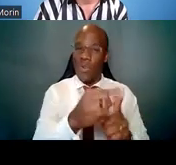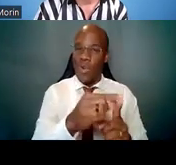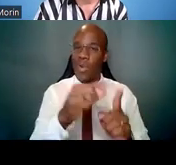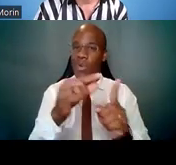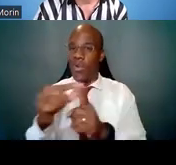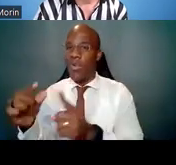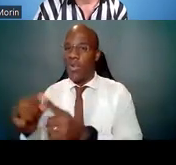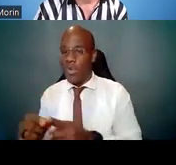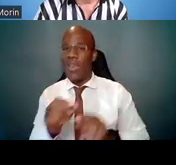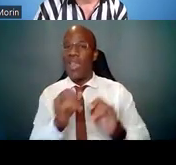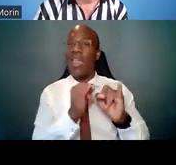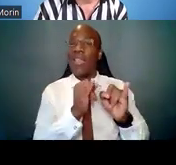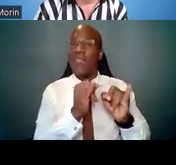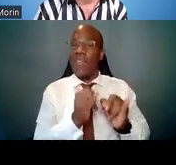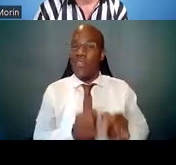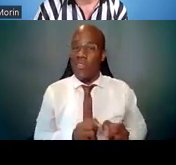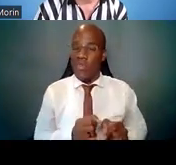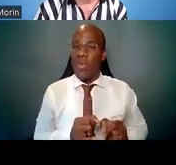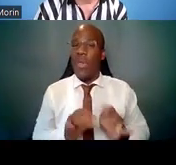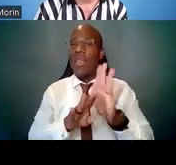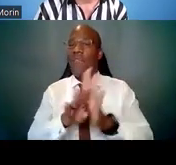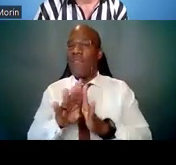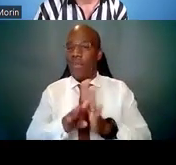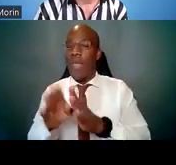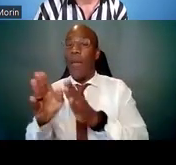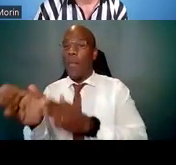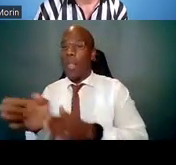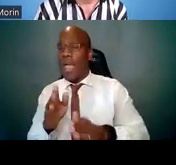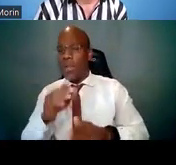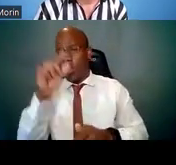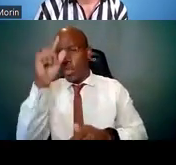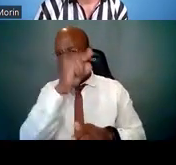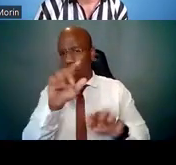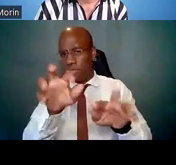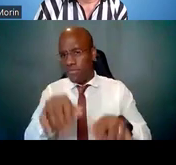as there's honestly very different types and variety out there.